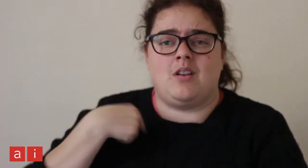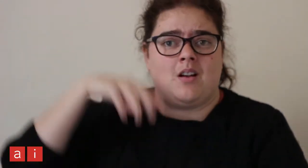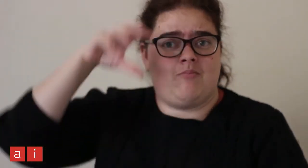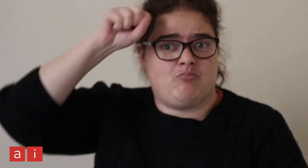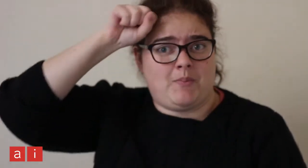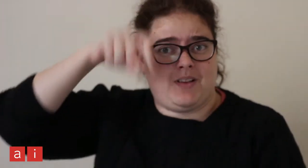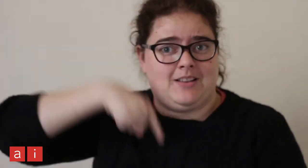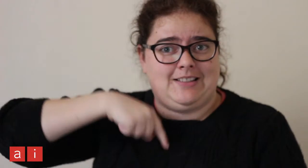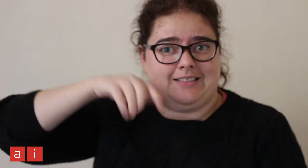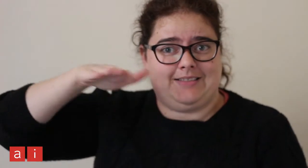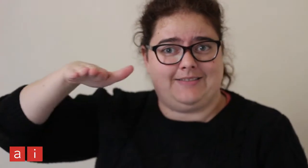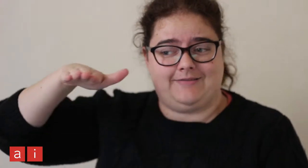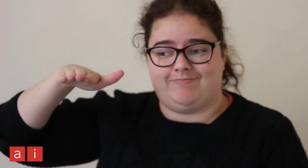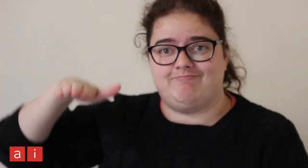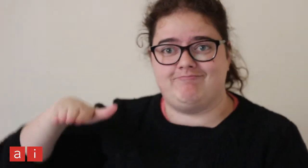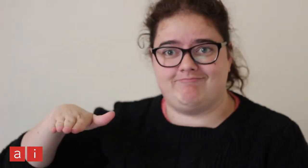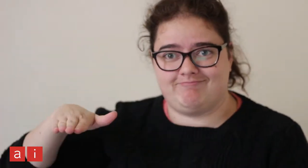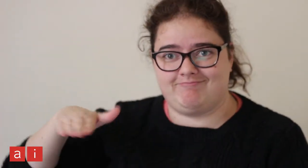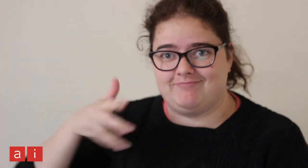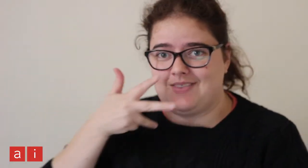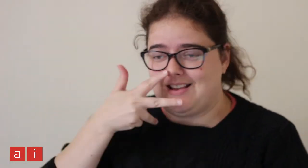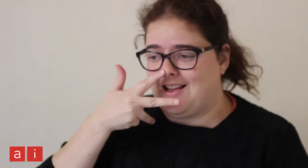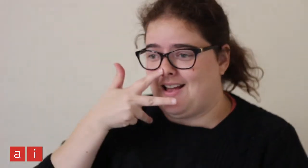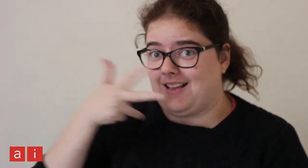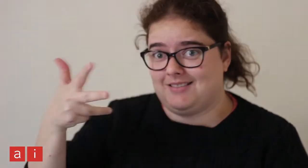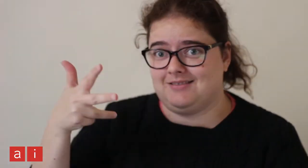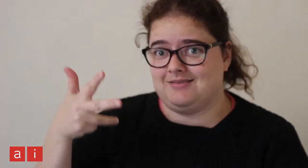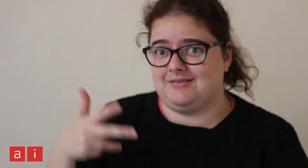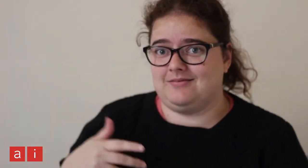I remember when I was 8,